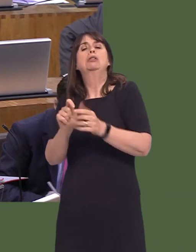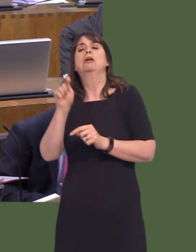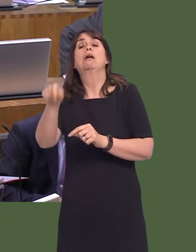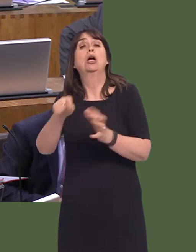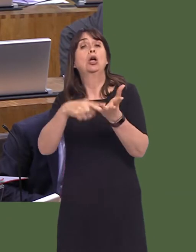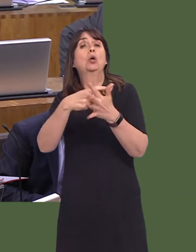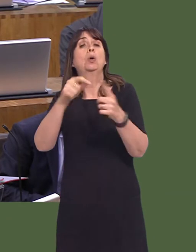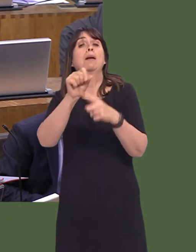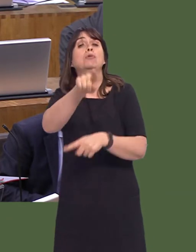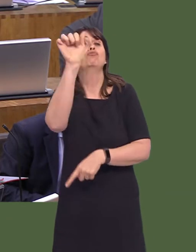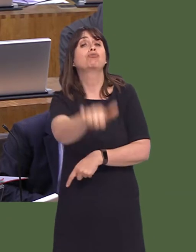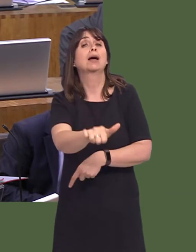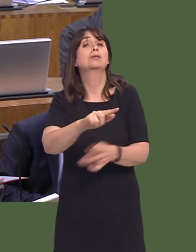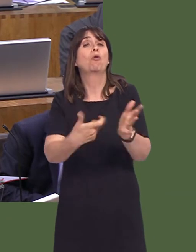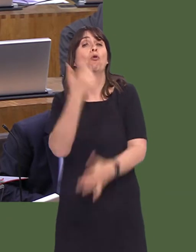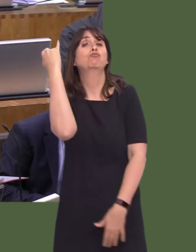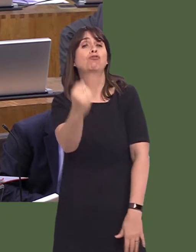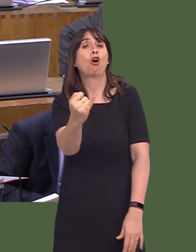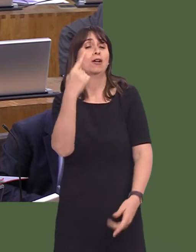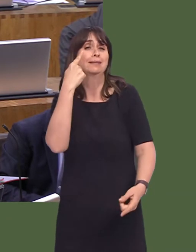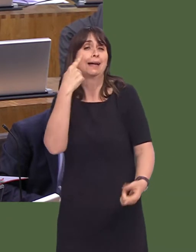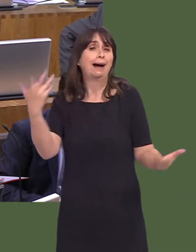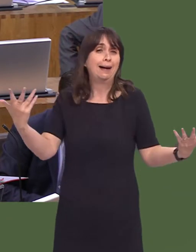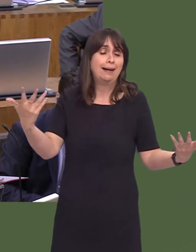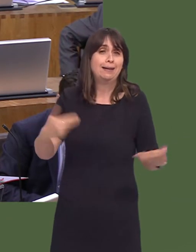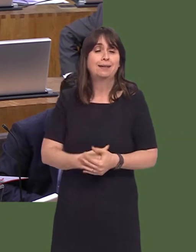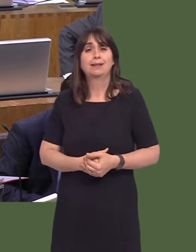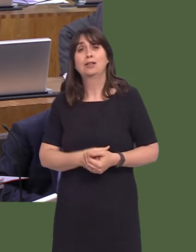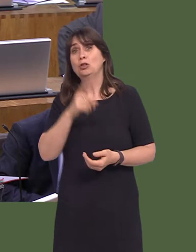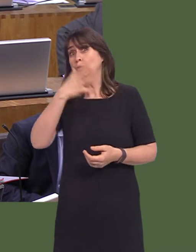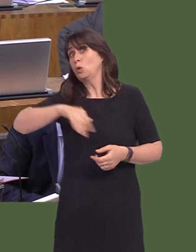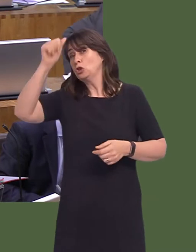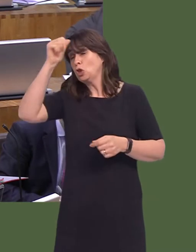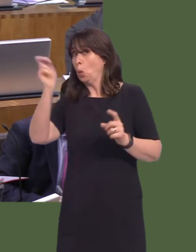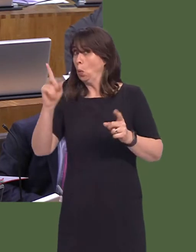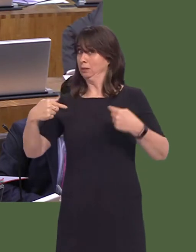are correct in their analysis of public opinion. If he wishes to know my plans post 2021, he